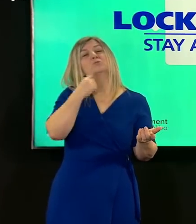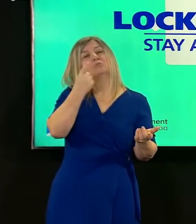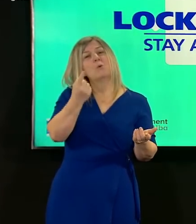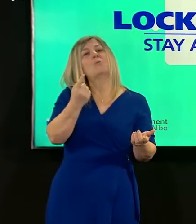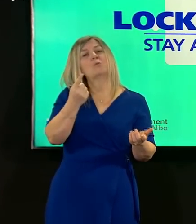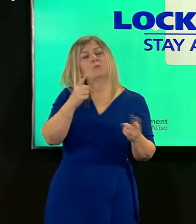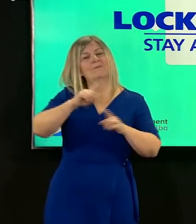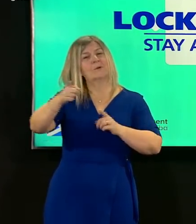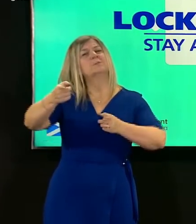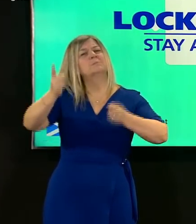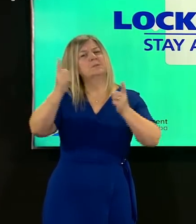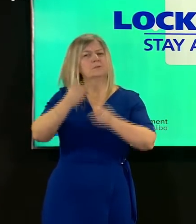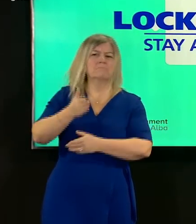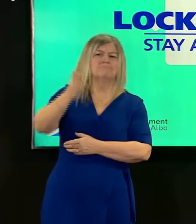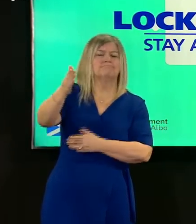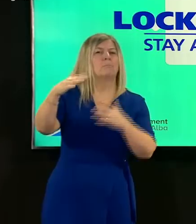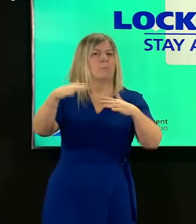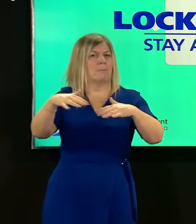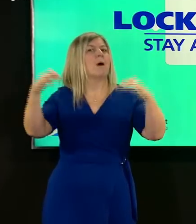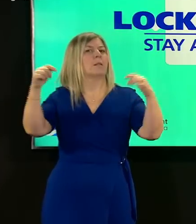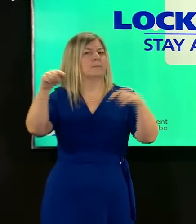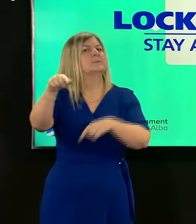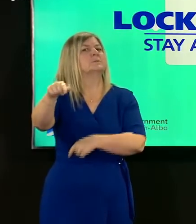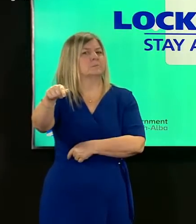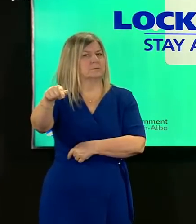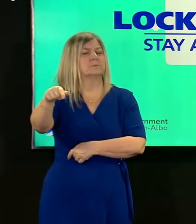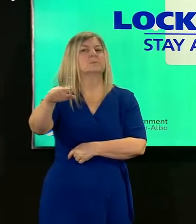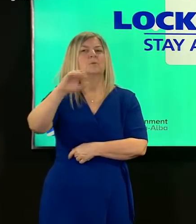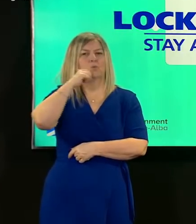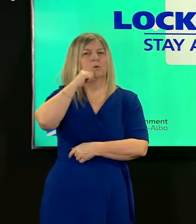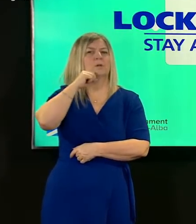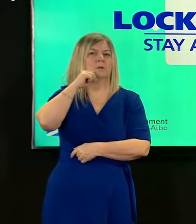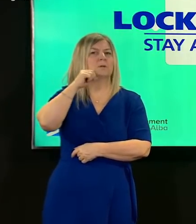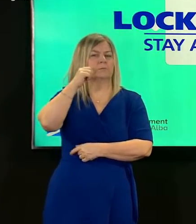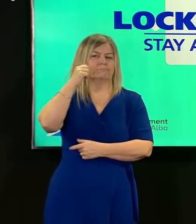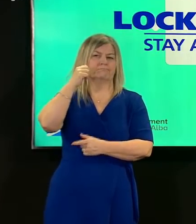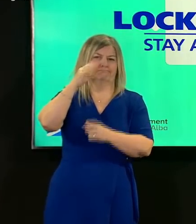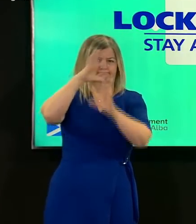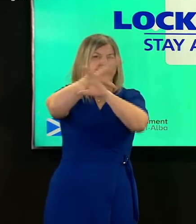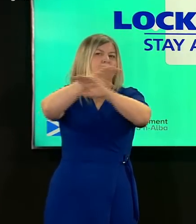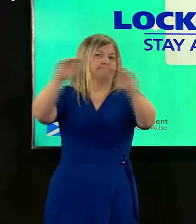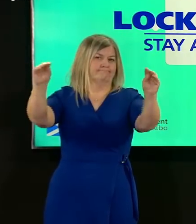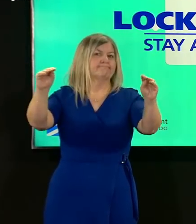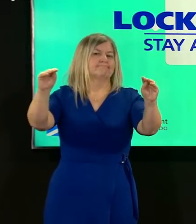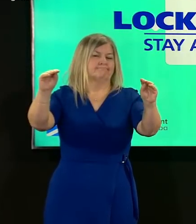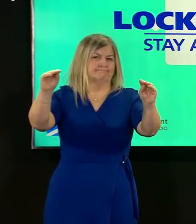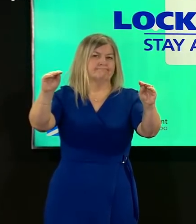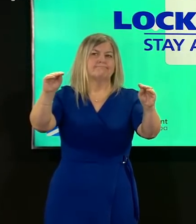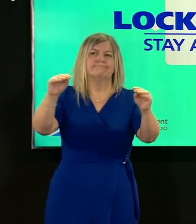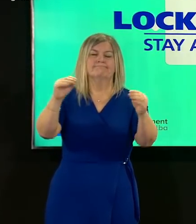that she will set out any further steps that we think we can take whether or not we think there